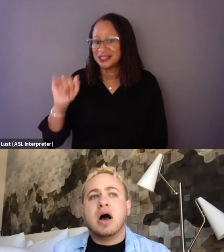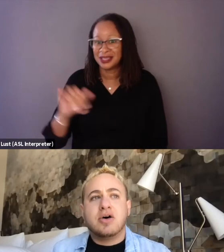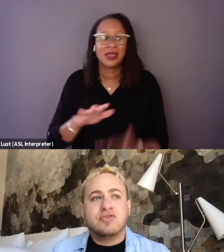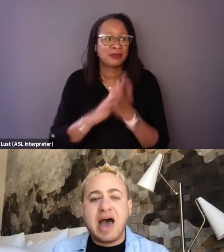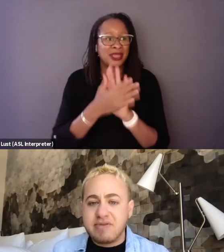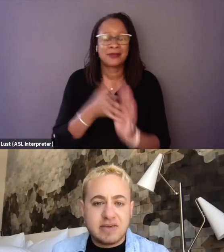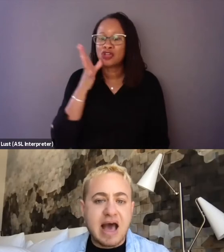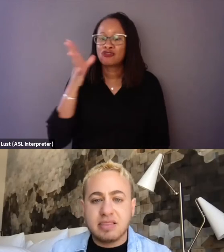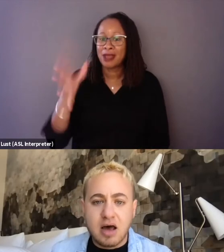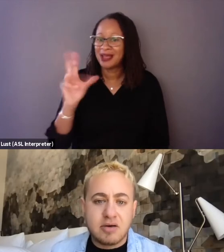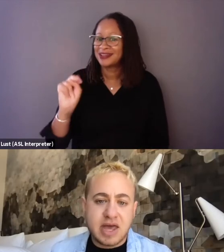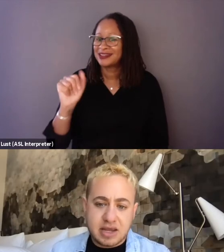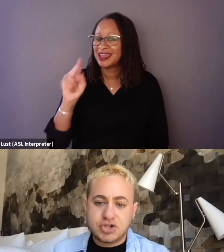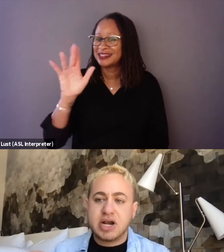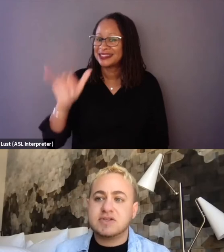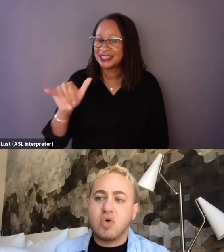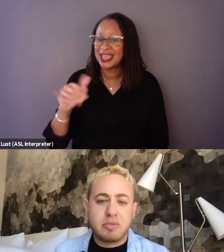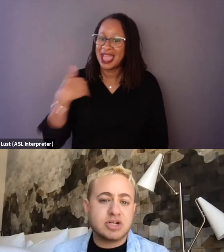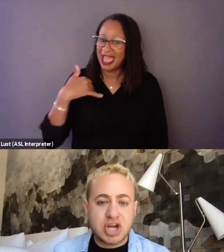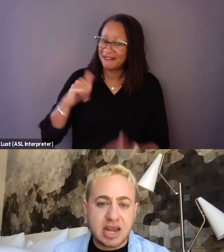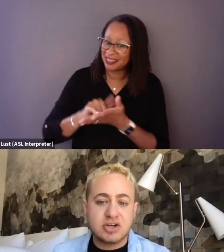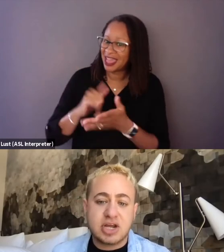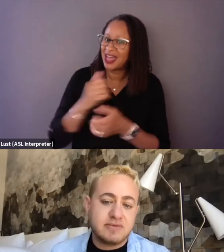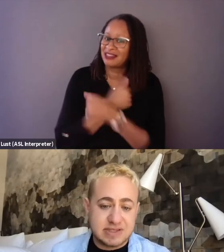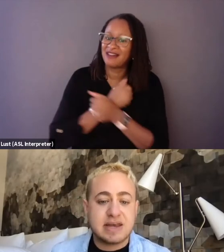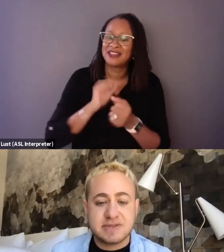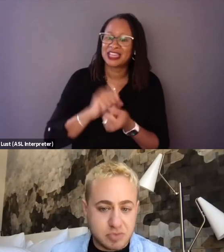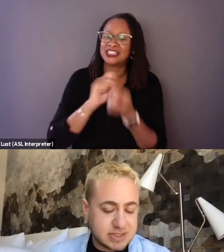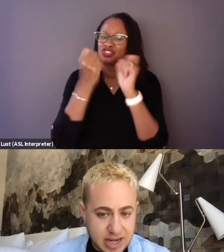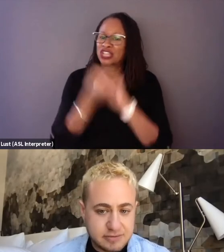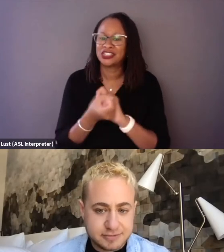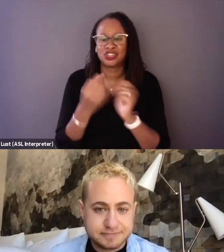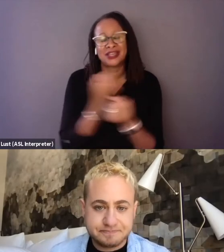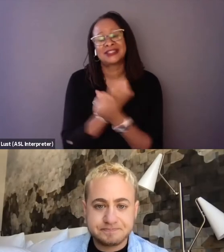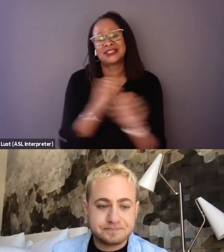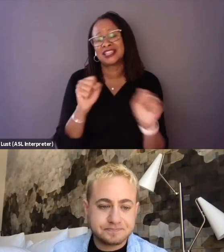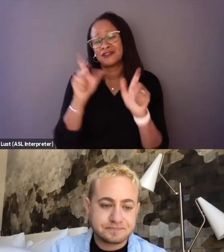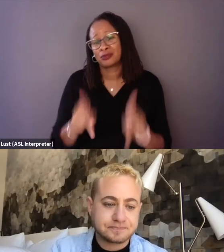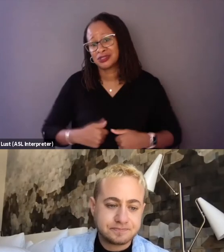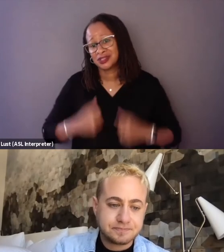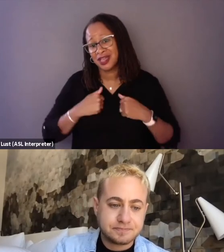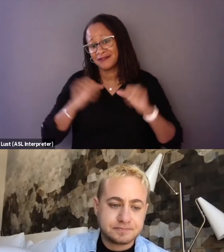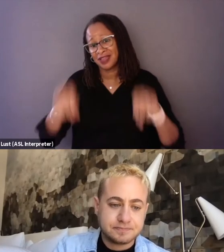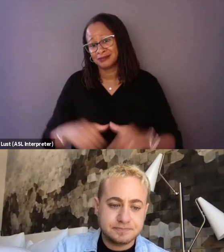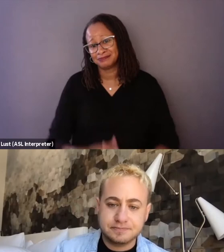of having that love that can transform and change and even save someone's life. I love that.